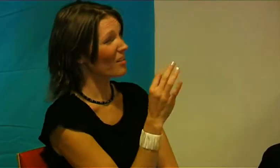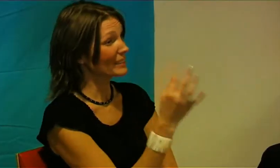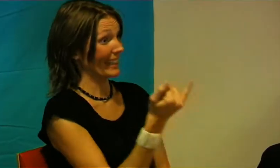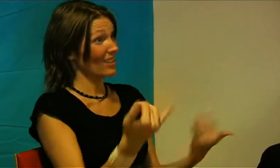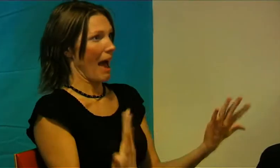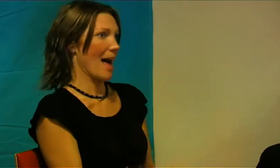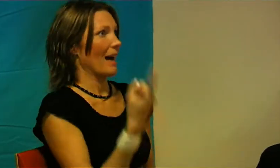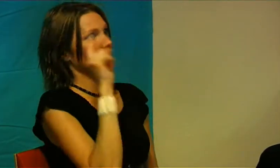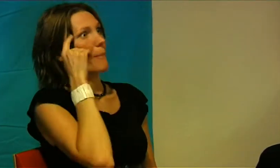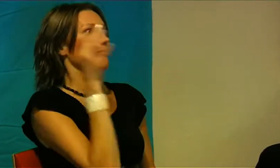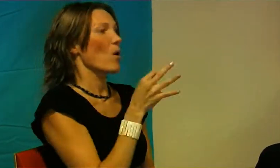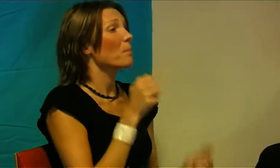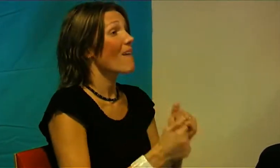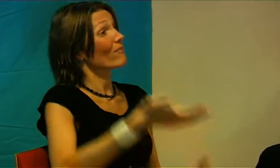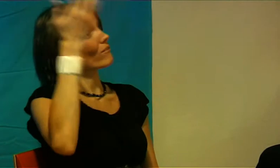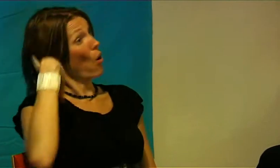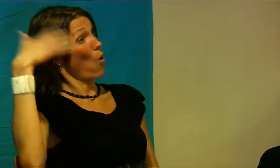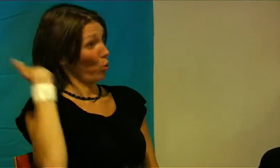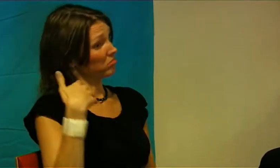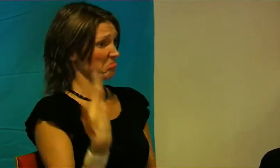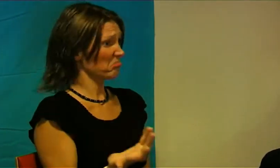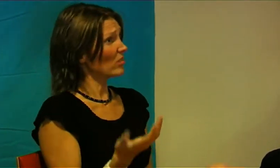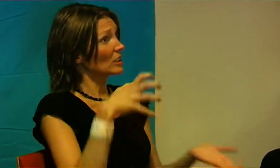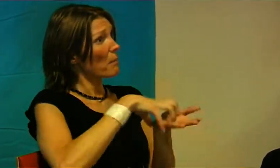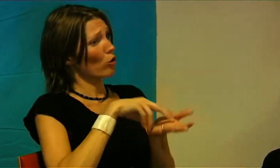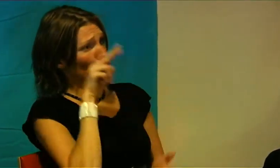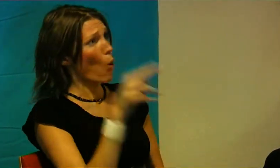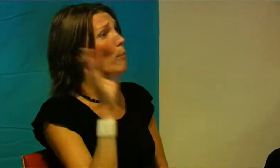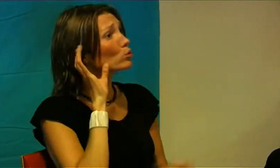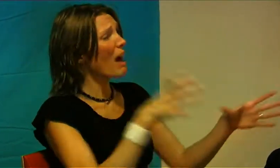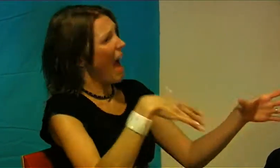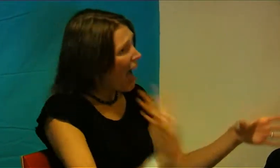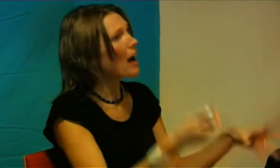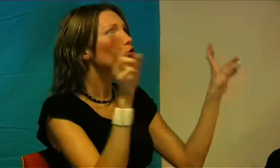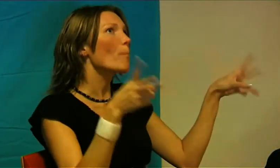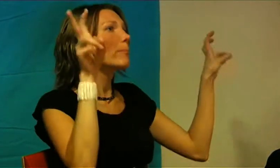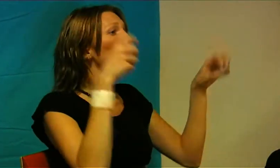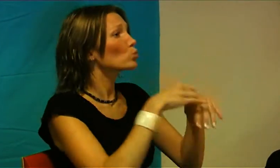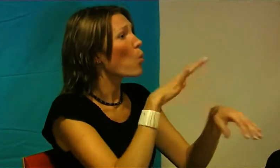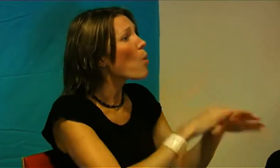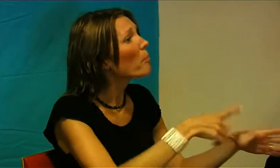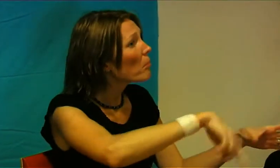Today it is a cracked question, but previously the society thought it was a disease.